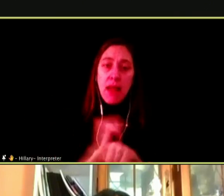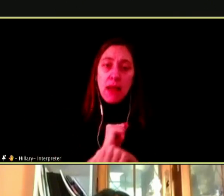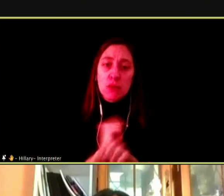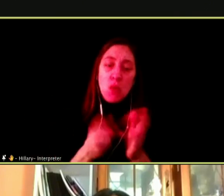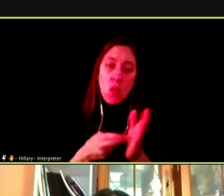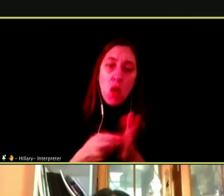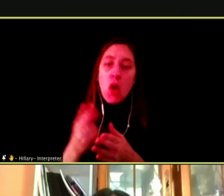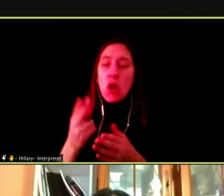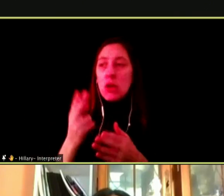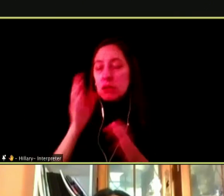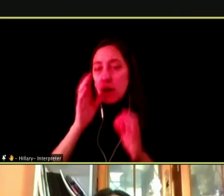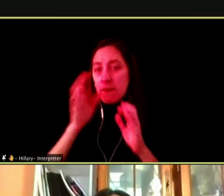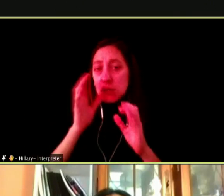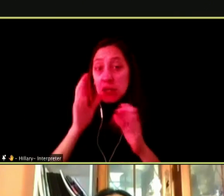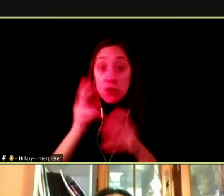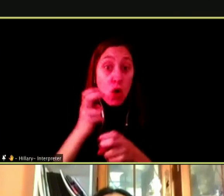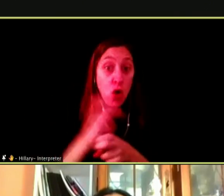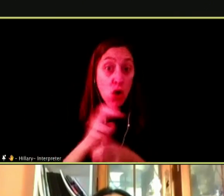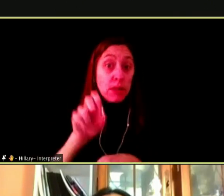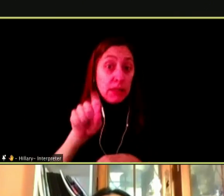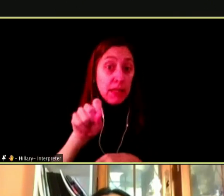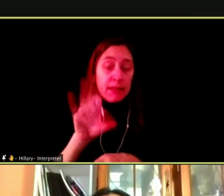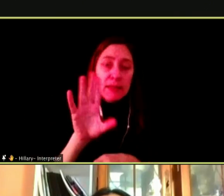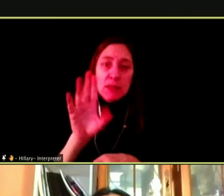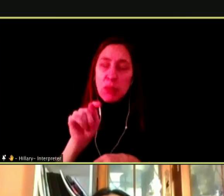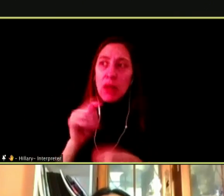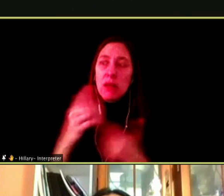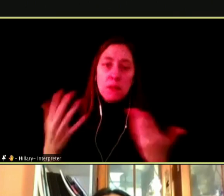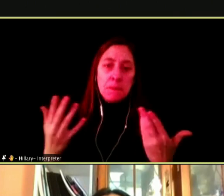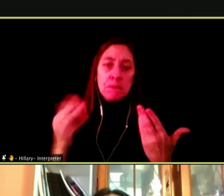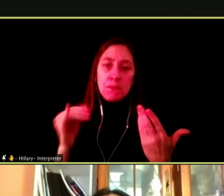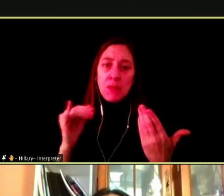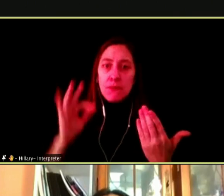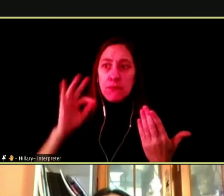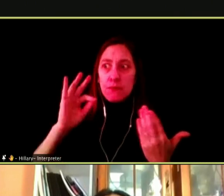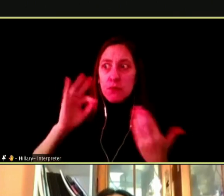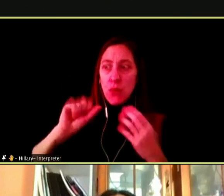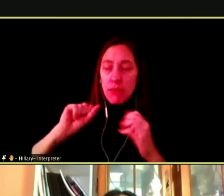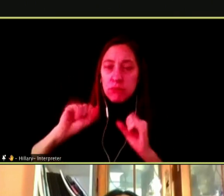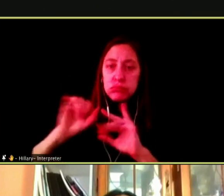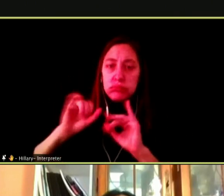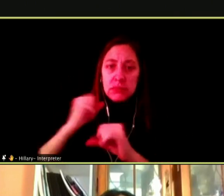BUT AT THE END OF THE DAY OF THE OF THE STATISTICS TO REMIND THEM THIS IS A FIGHT THEY WILL NOT